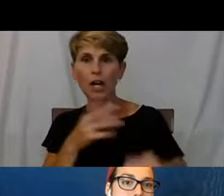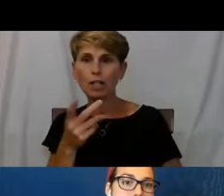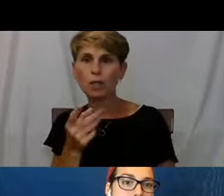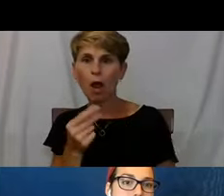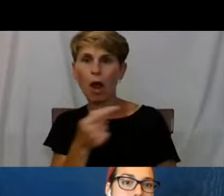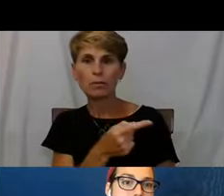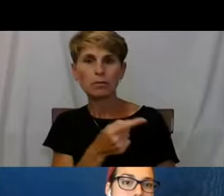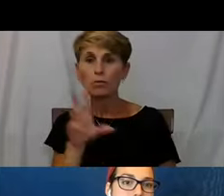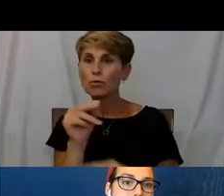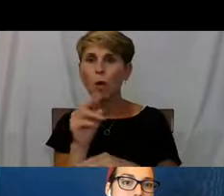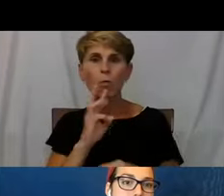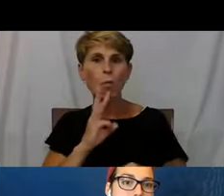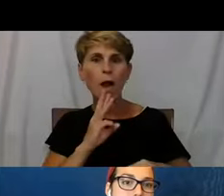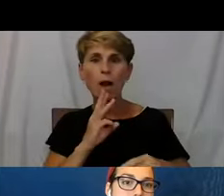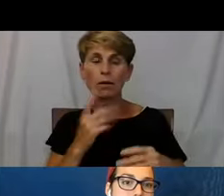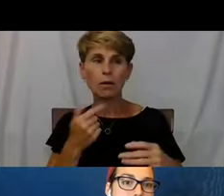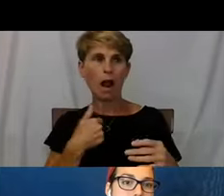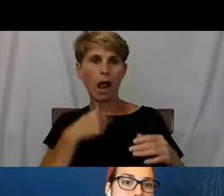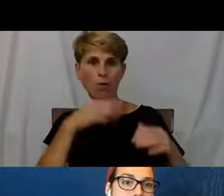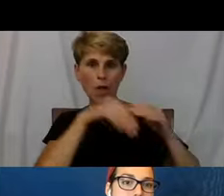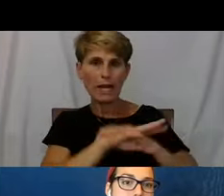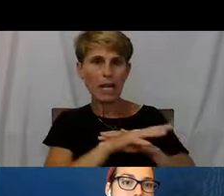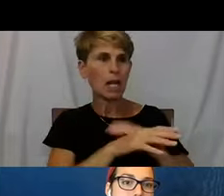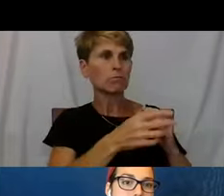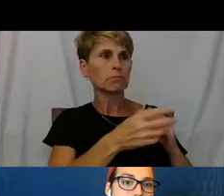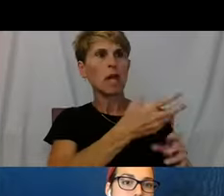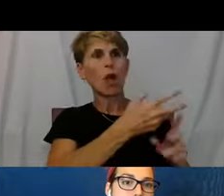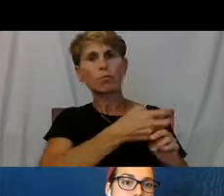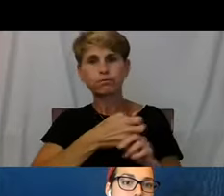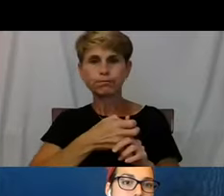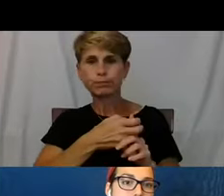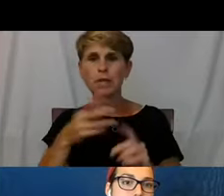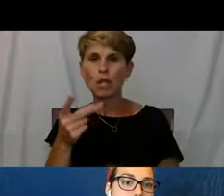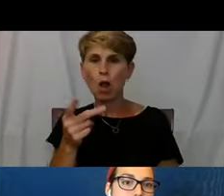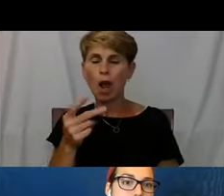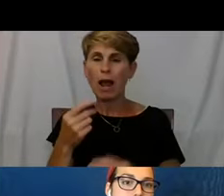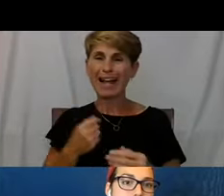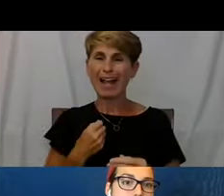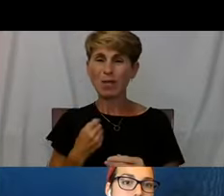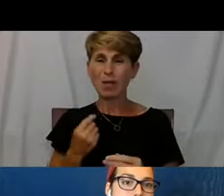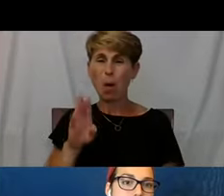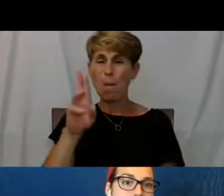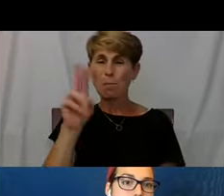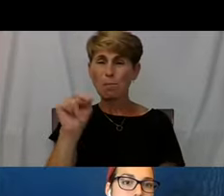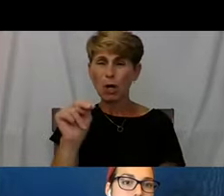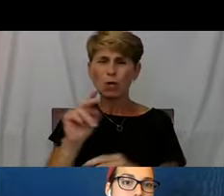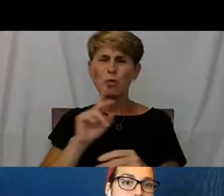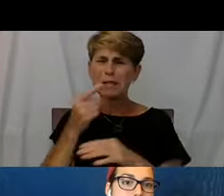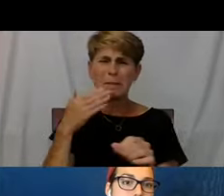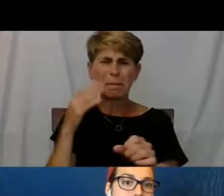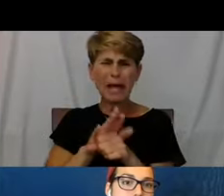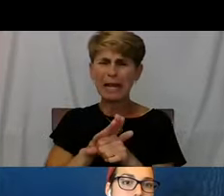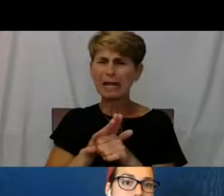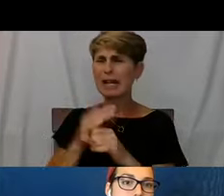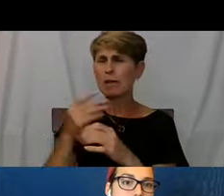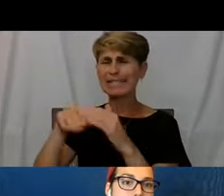So I went in and I got the dog out. I got burned really badly. And I ended up in the ICU. By the time I got to the ICU,